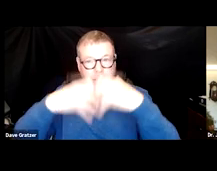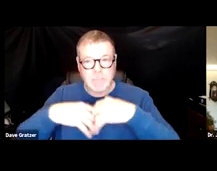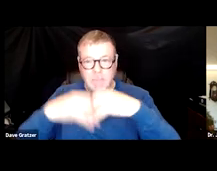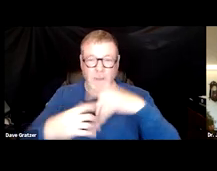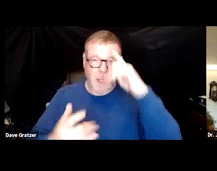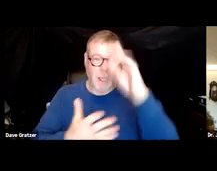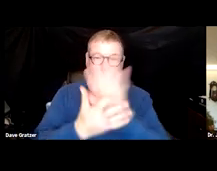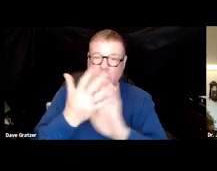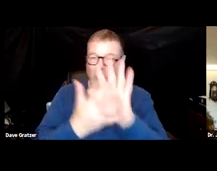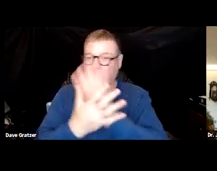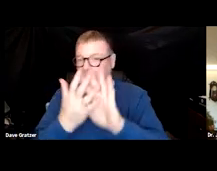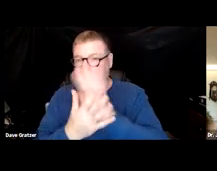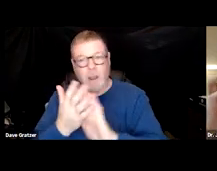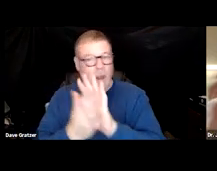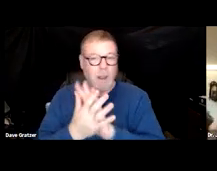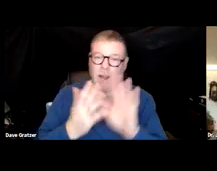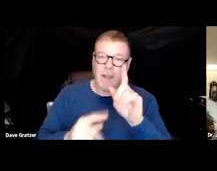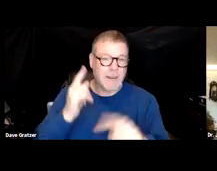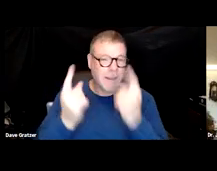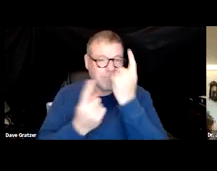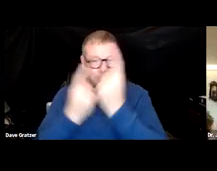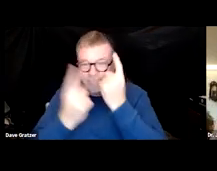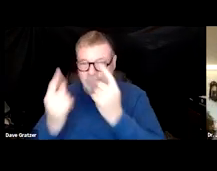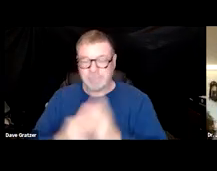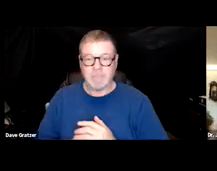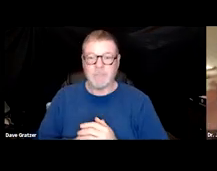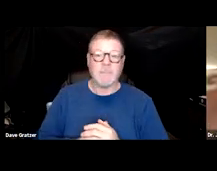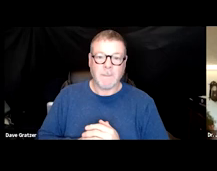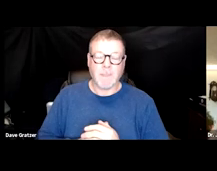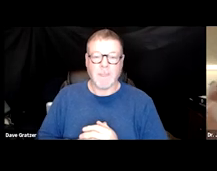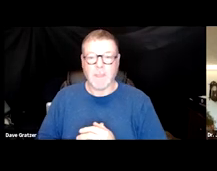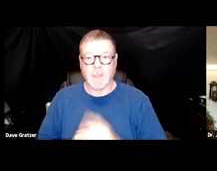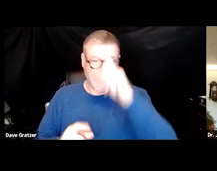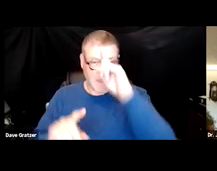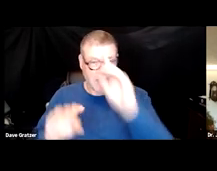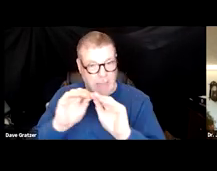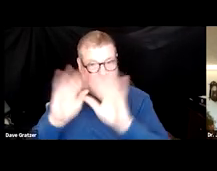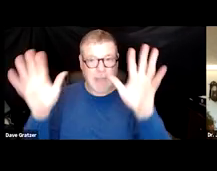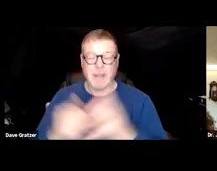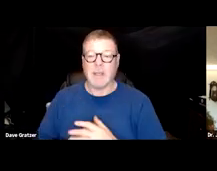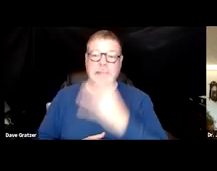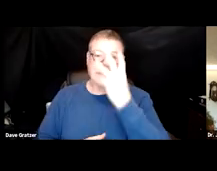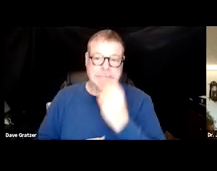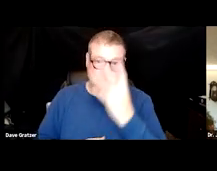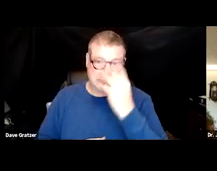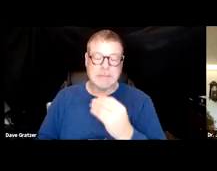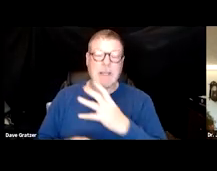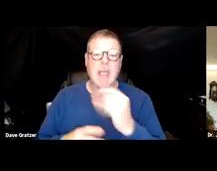You know, just can't quite get your thoughts together and kind of get your head to clear, sleep disruption, and post-trauma.